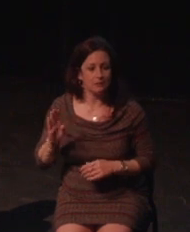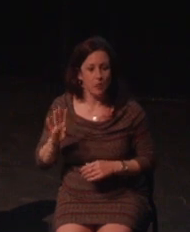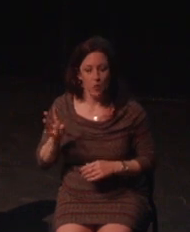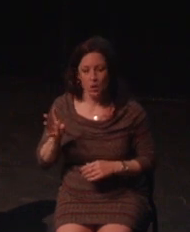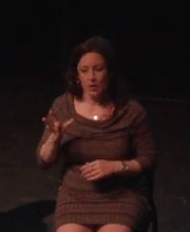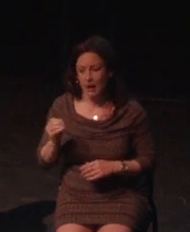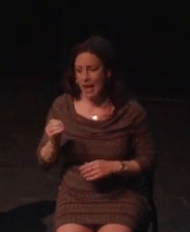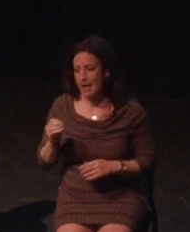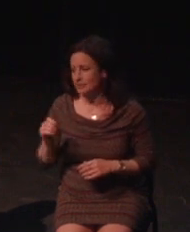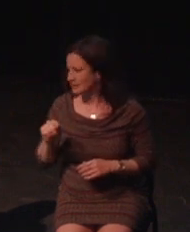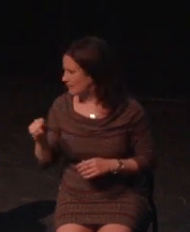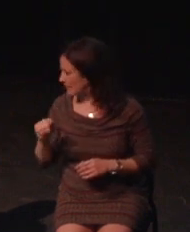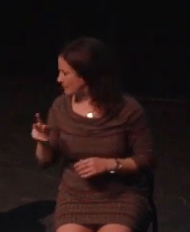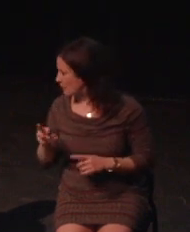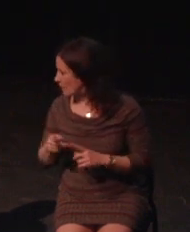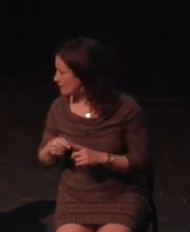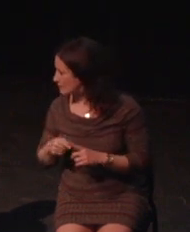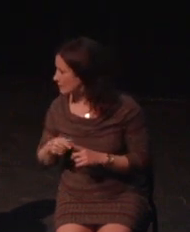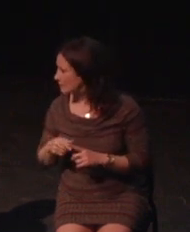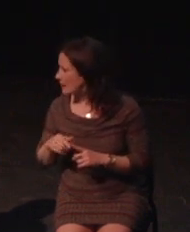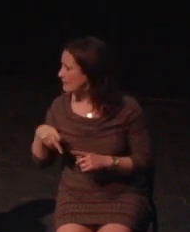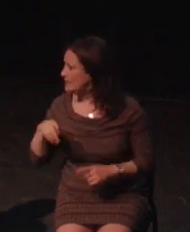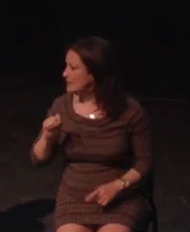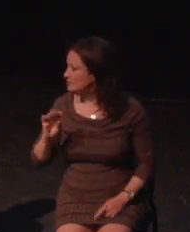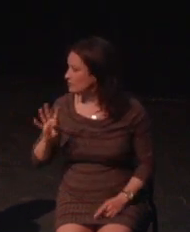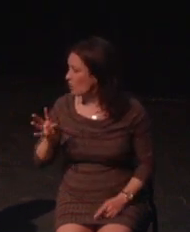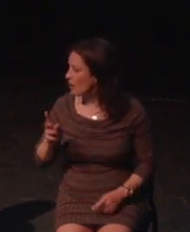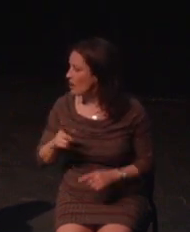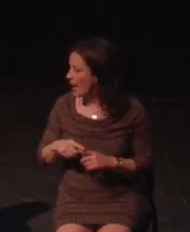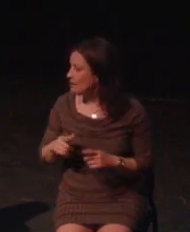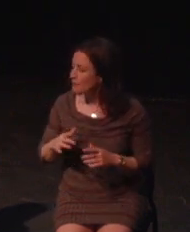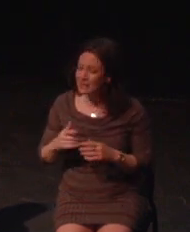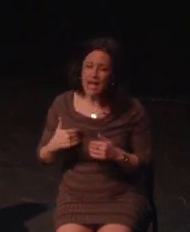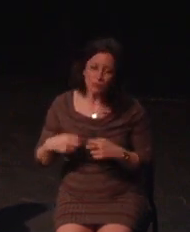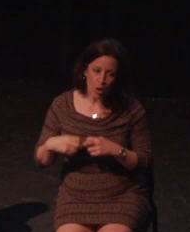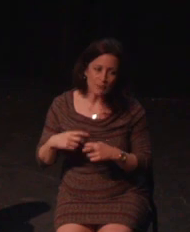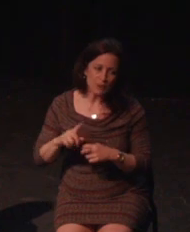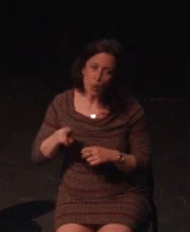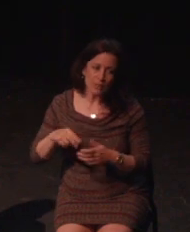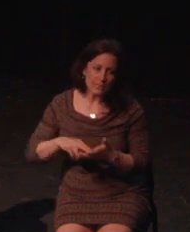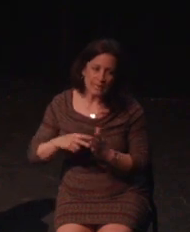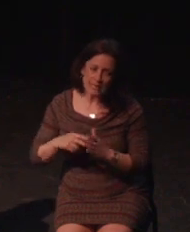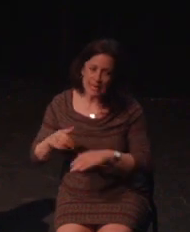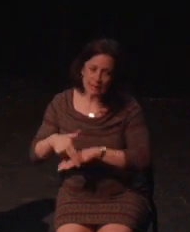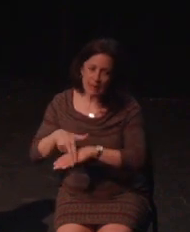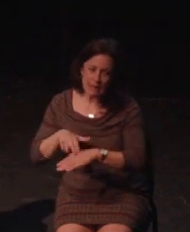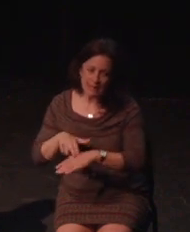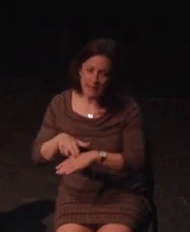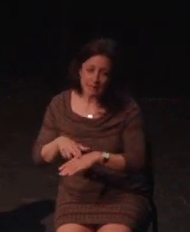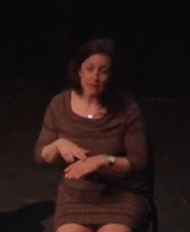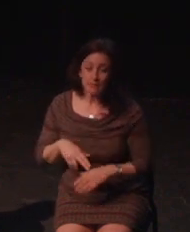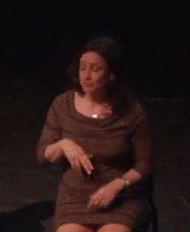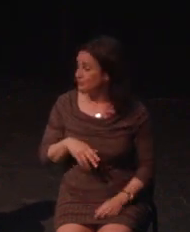only one aspect of how disability affects me, and I haven't always used a wheelchair, or being what we refer to as visibly disabled.